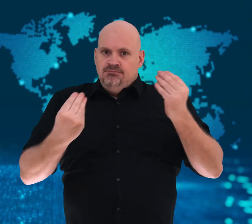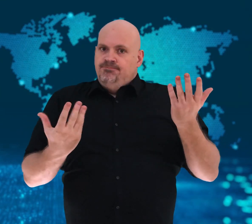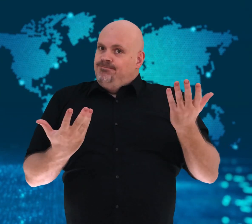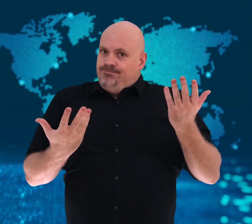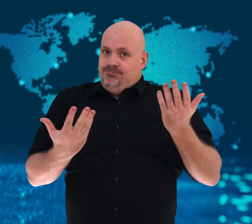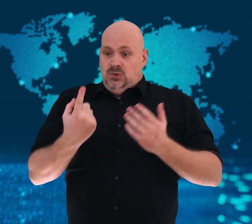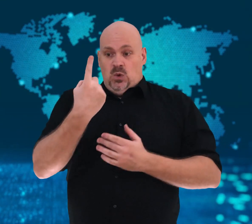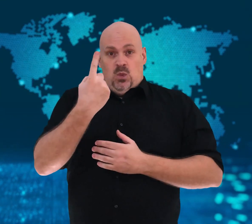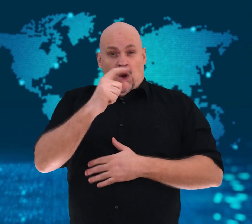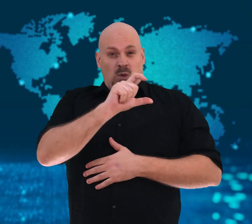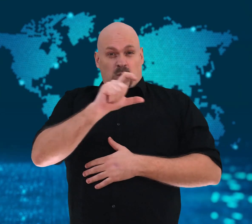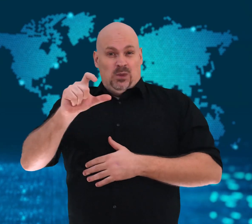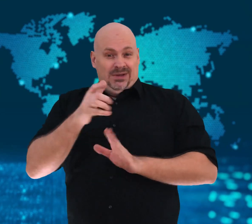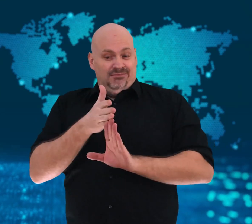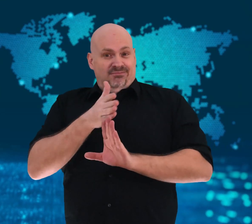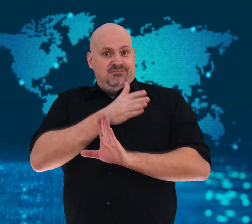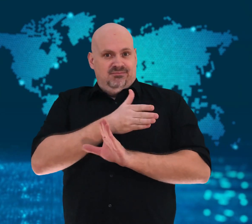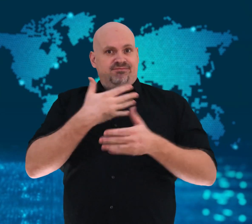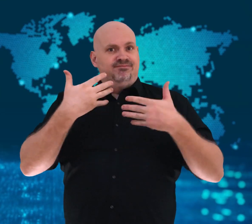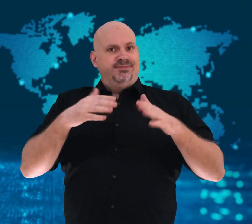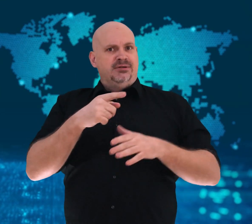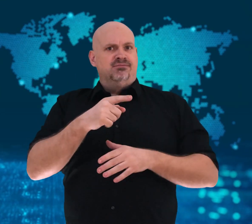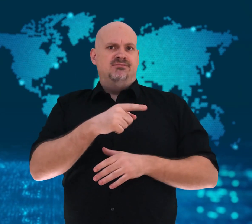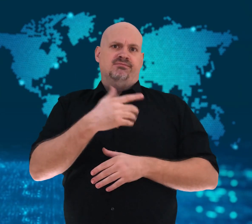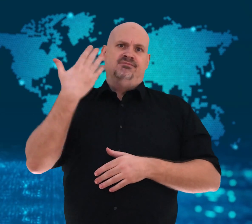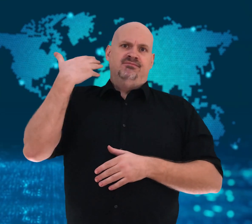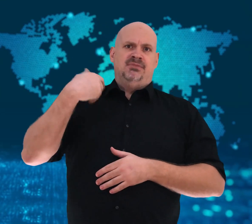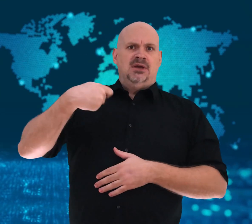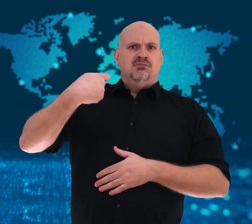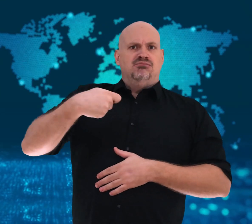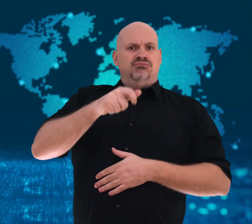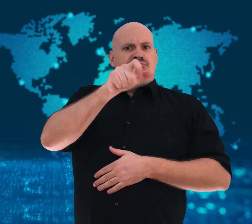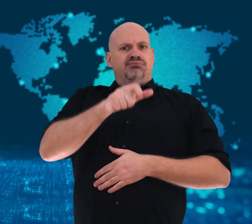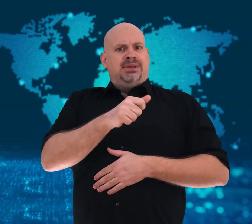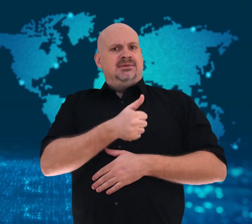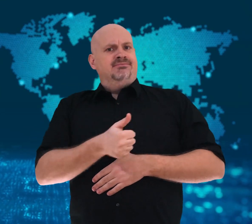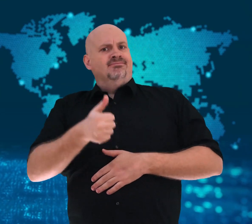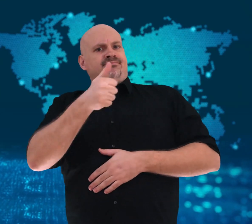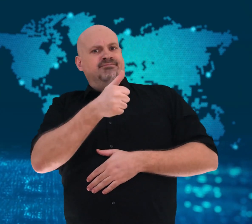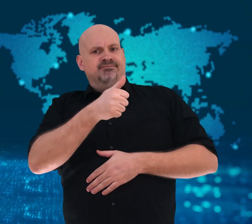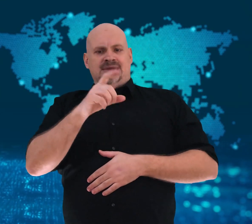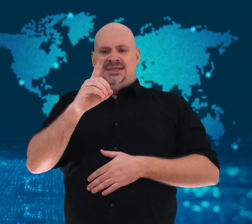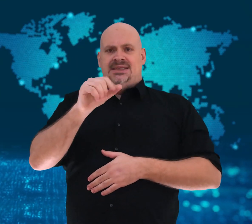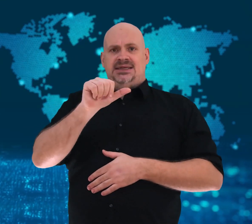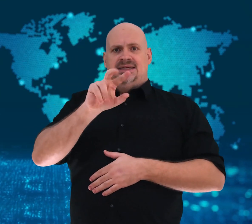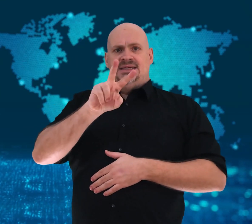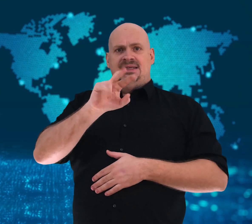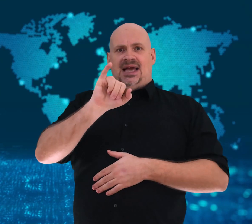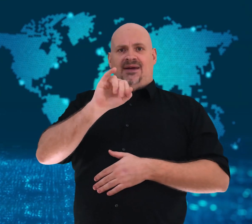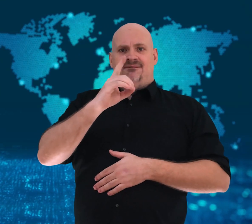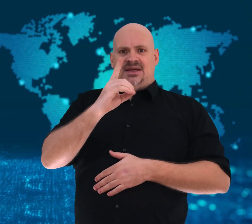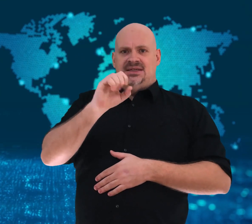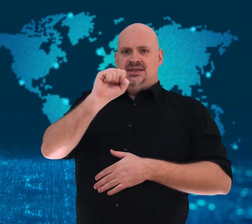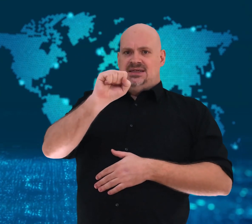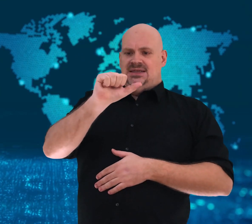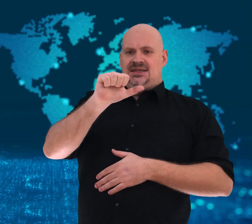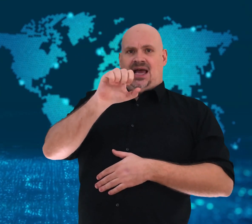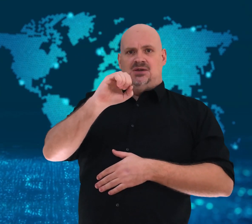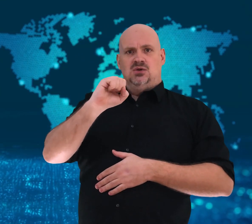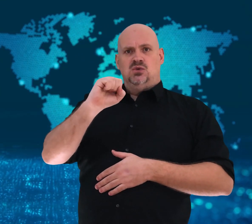She took her place as leader one week after the Parliament’s